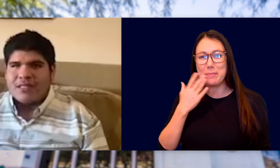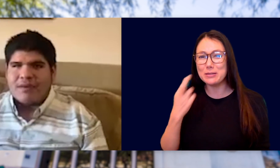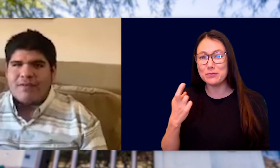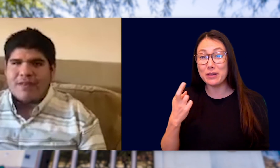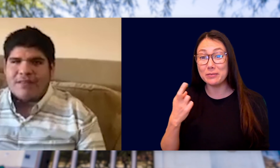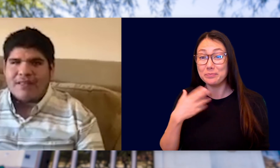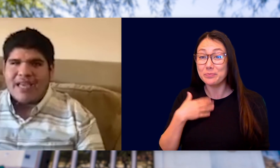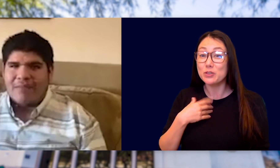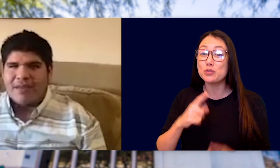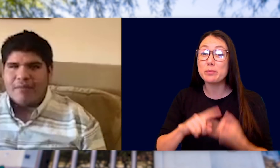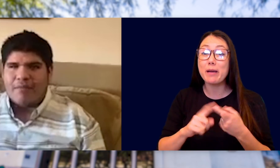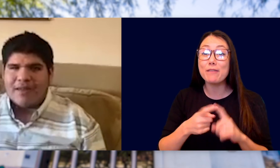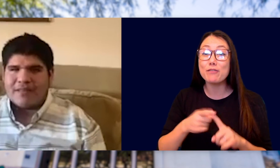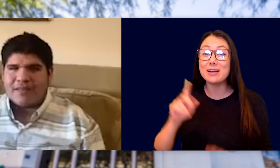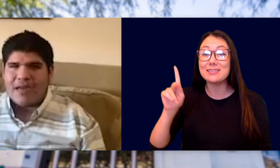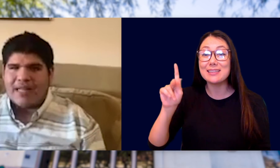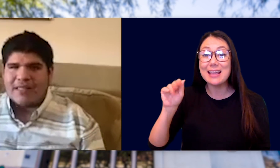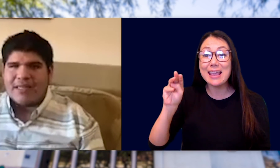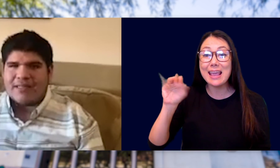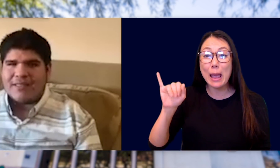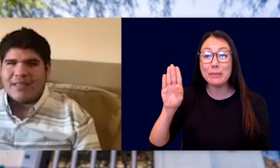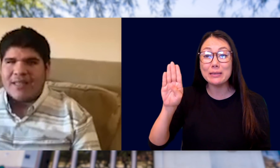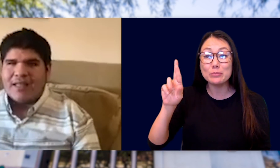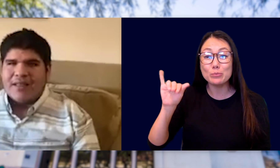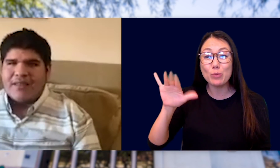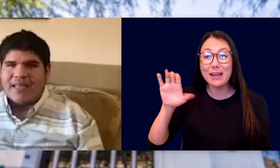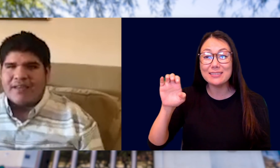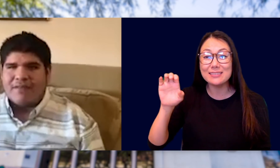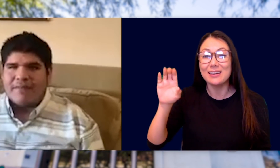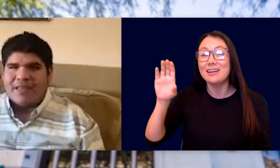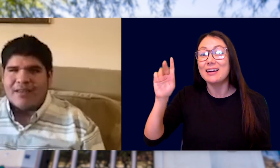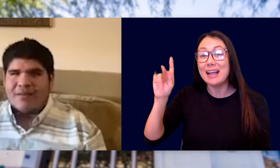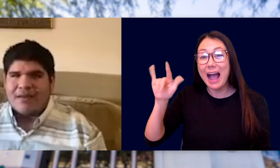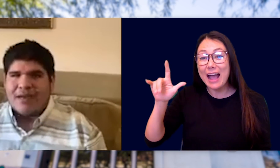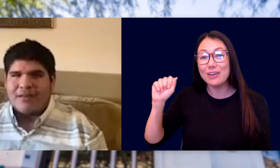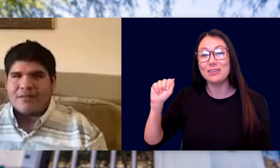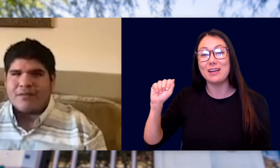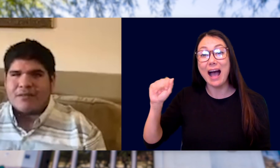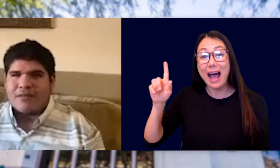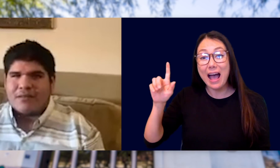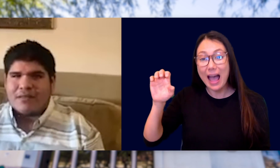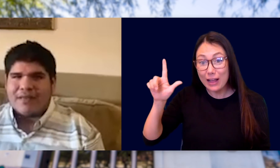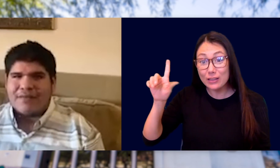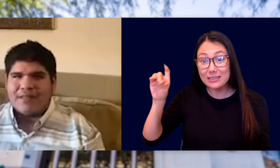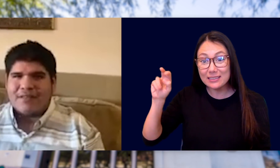TO MY FRIENDS KAMI, BRYCE, KYLE AND ELDON, THANK YOU FOR MAKING MY HIGH SCHOOL LIFE EASIER